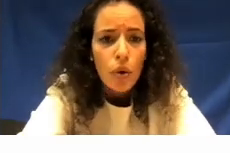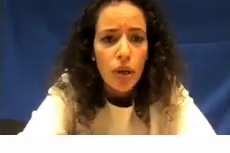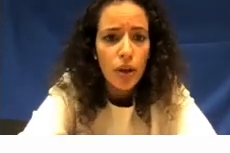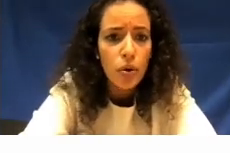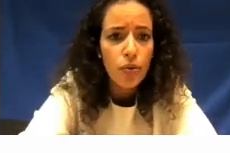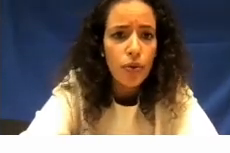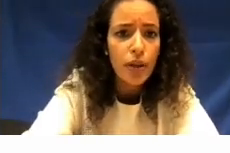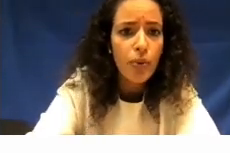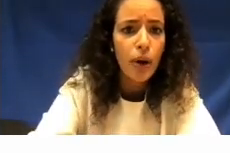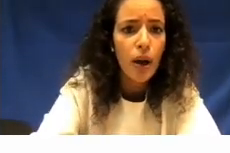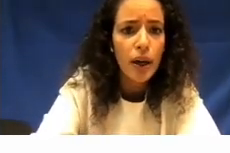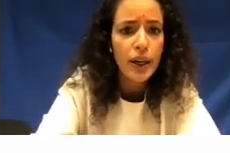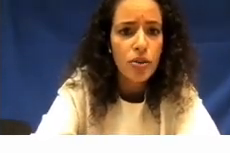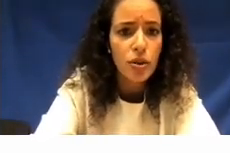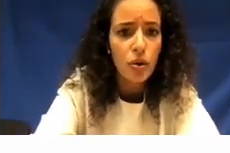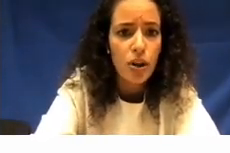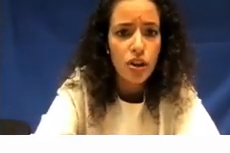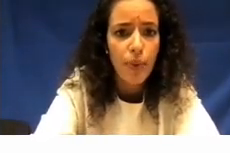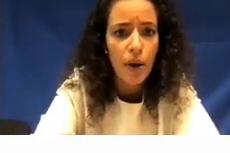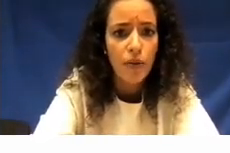Daniel you've already replied to the question about